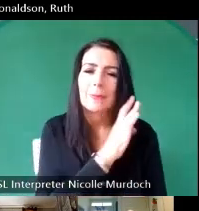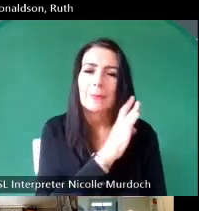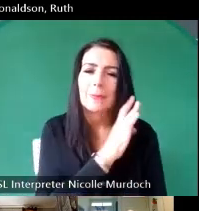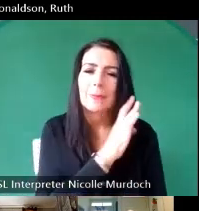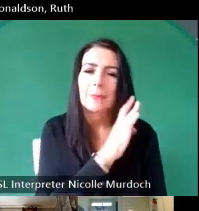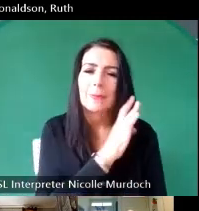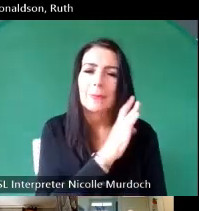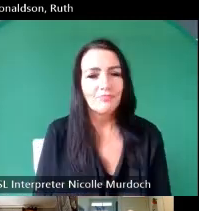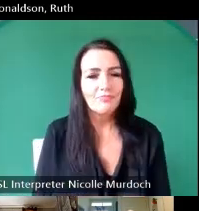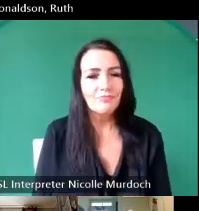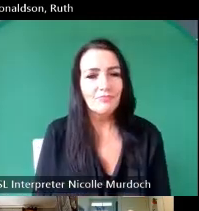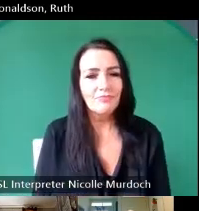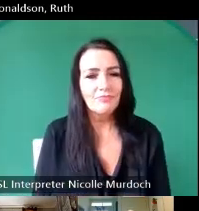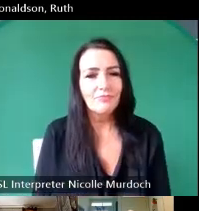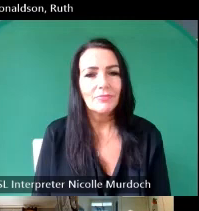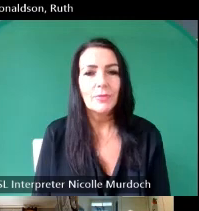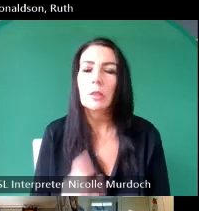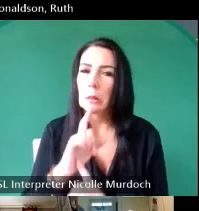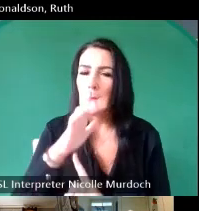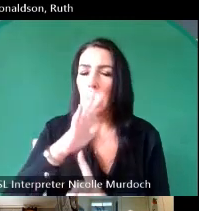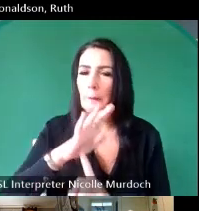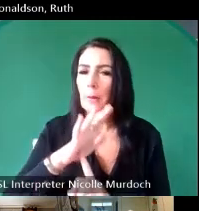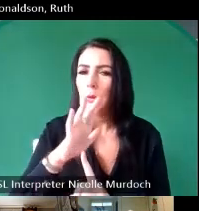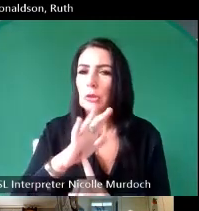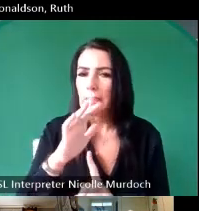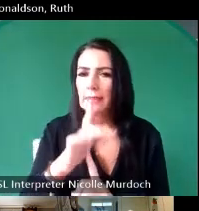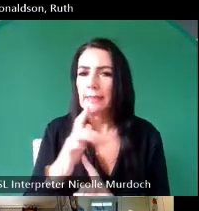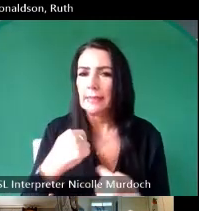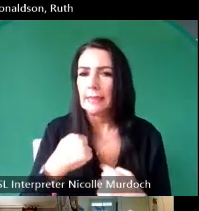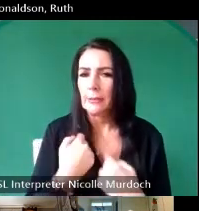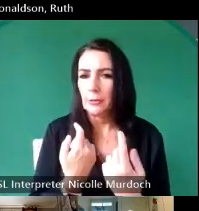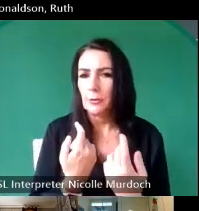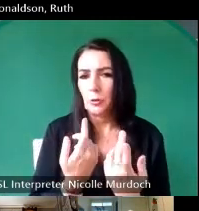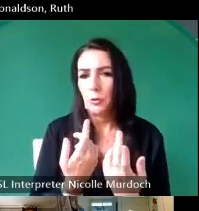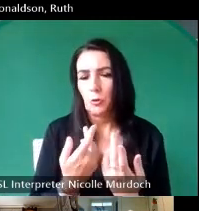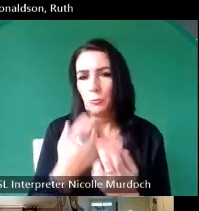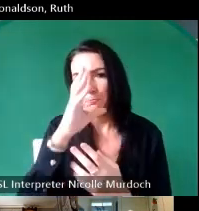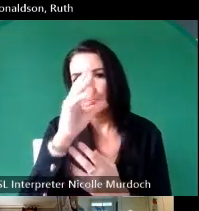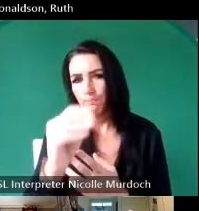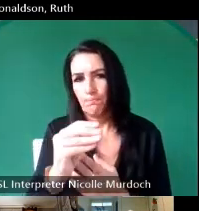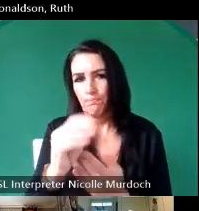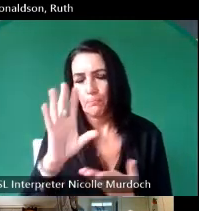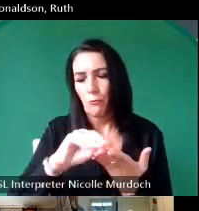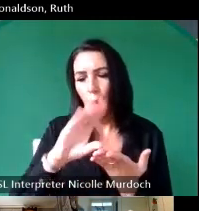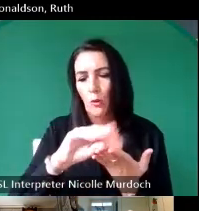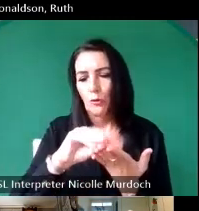I feel it is important for me to maybe put this down on on record well it's it's very important